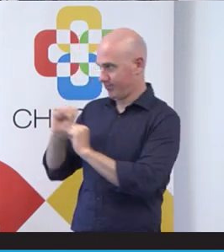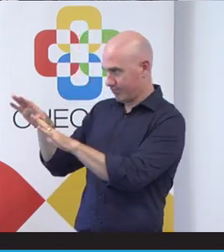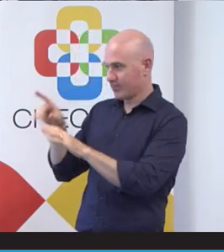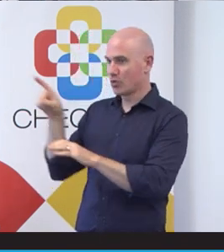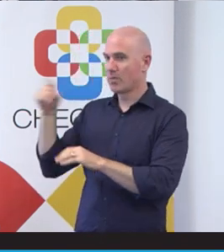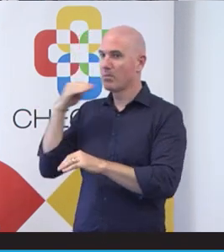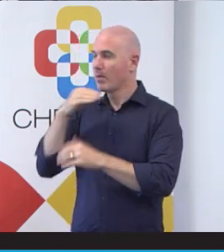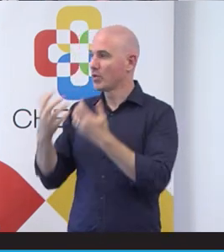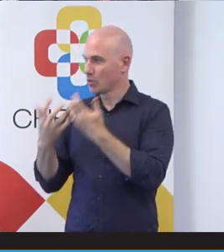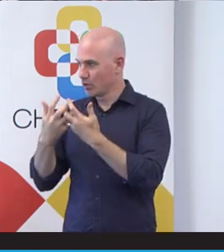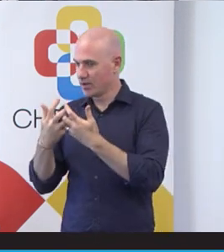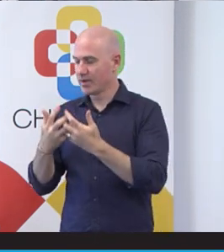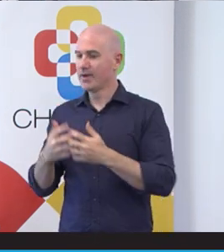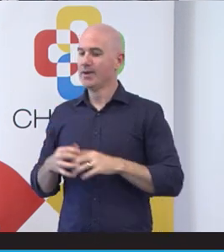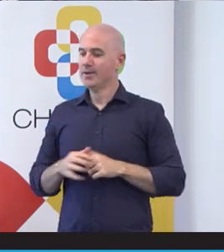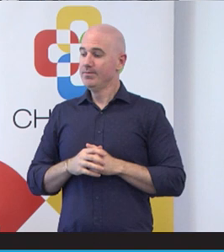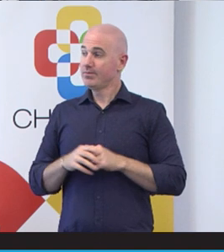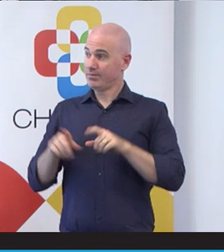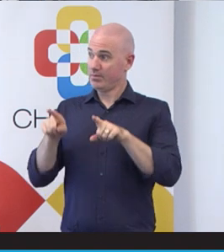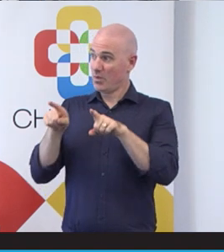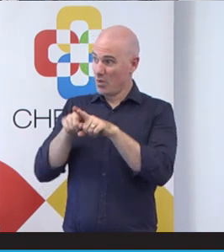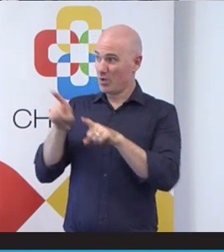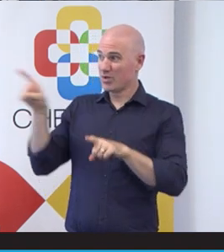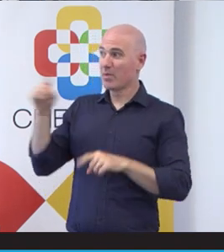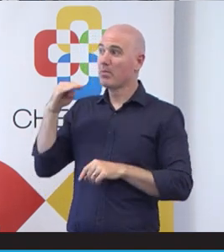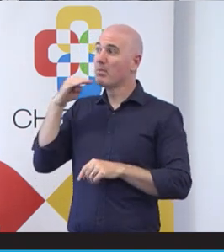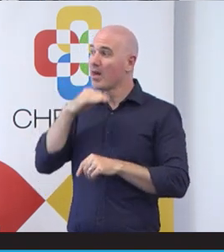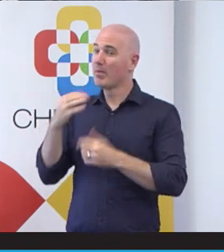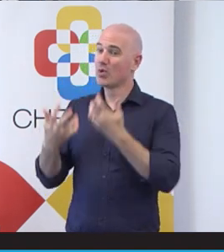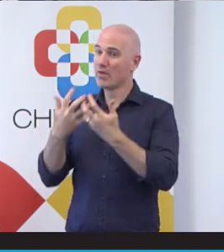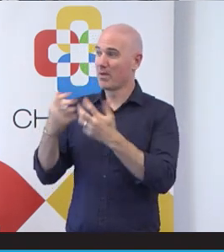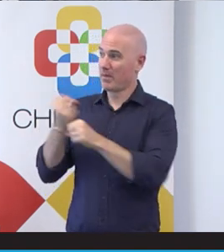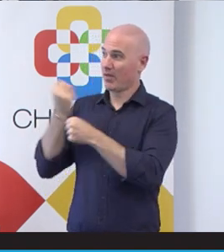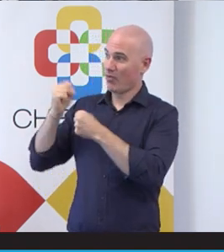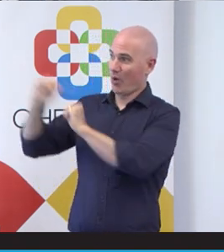they distributed their own survey completely independent of us. We did have a little bit